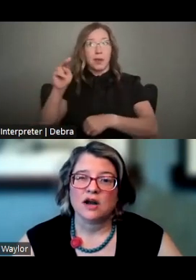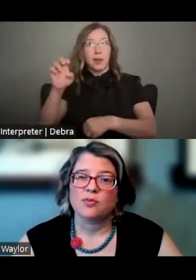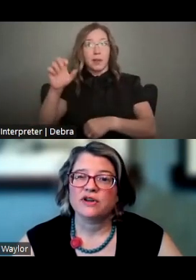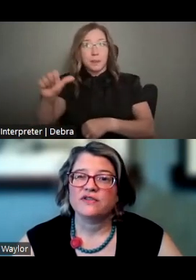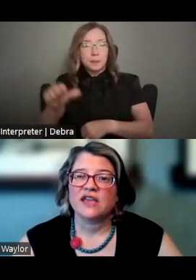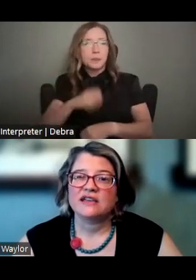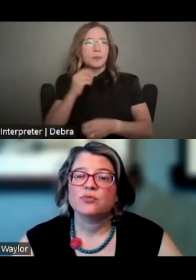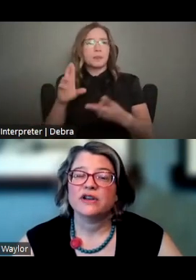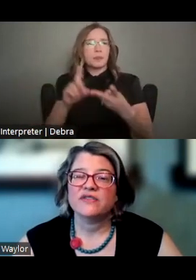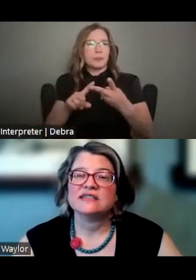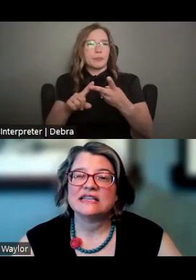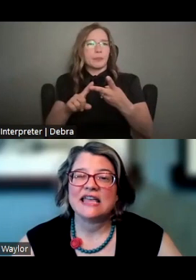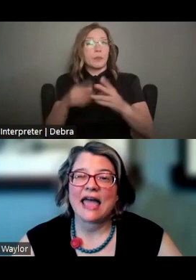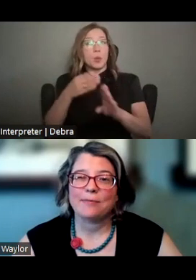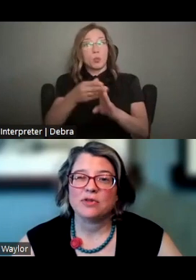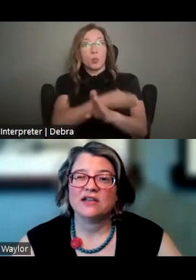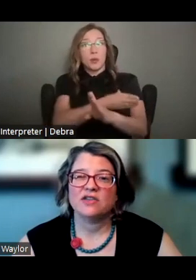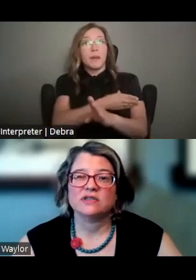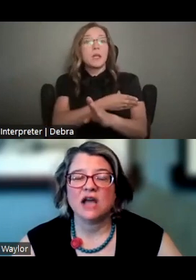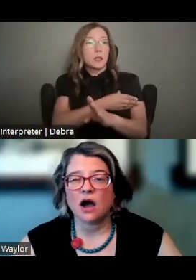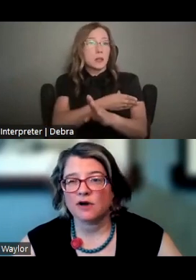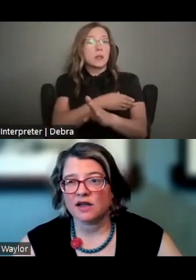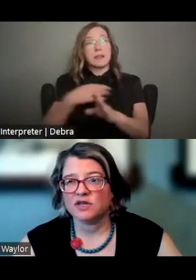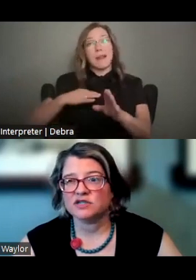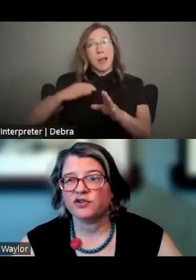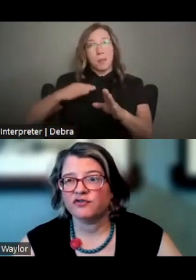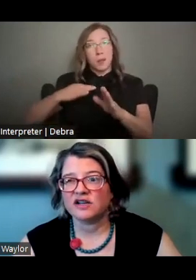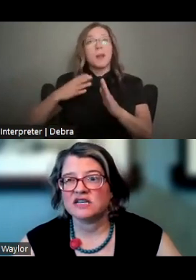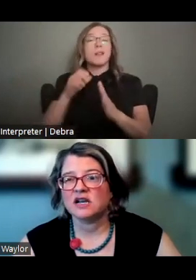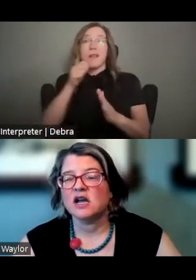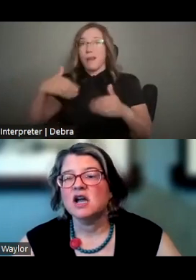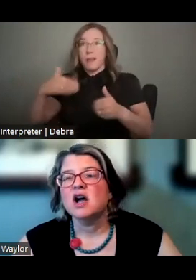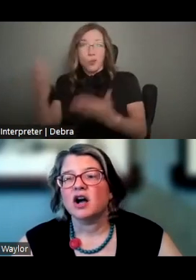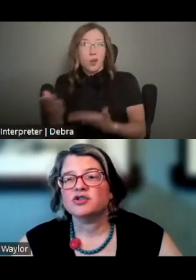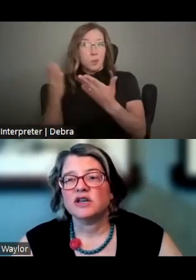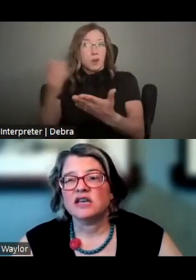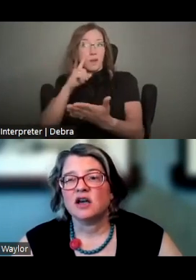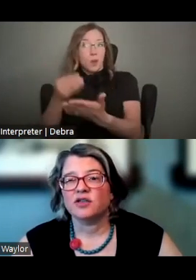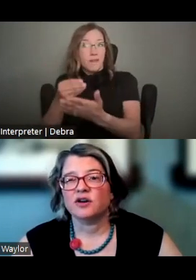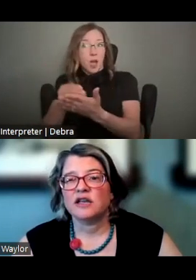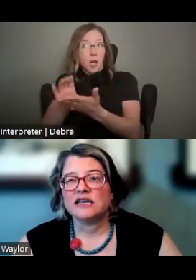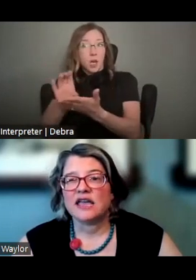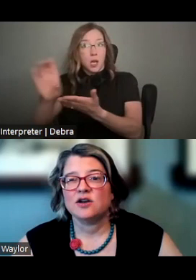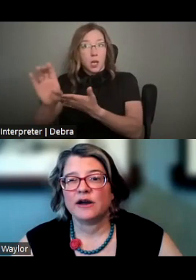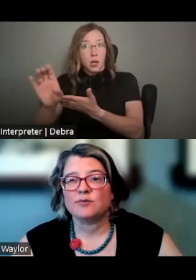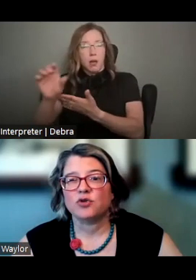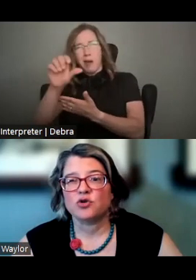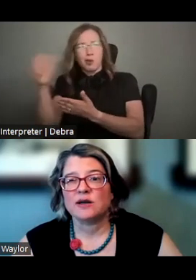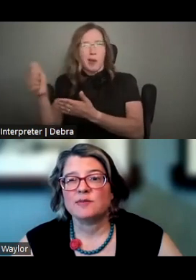BE A PREVIOUS NEA APPLICANT THAT WAS NOT RECOMMENDED FOR FUNDING UNDER ANY OTHER NEA GRANT PROGRAM